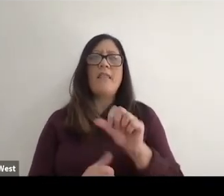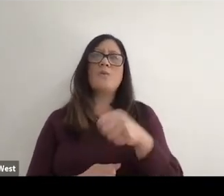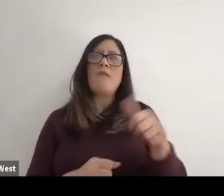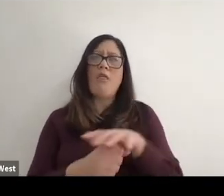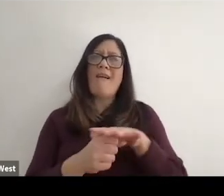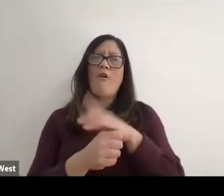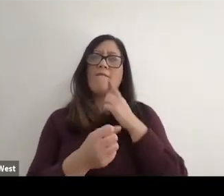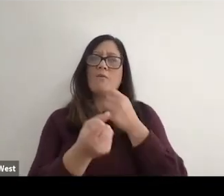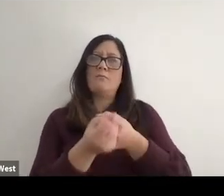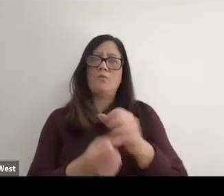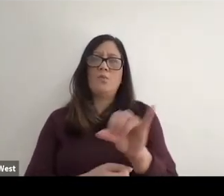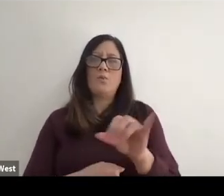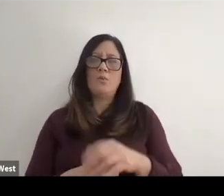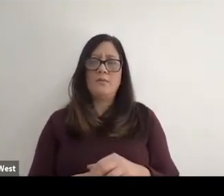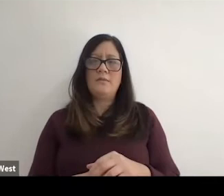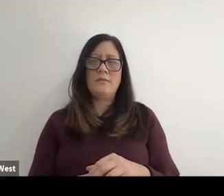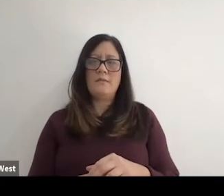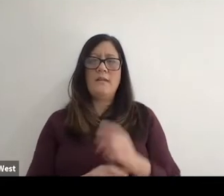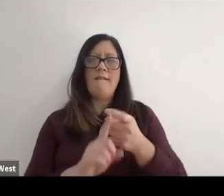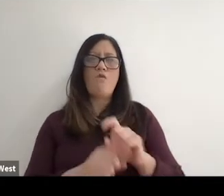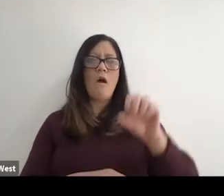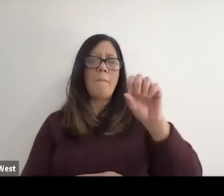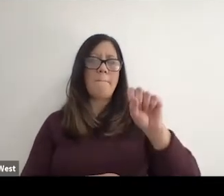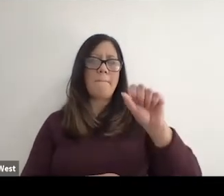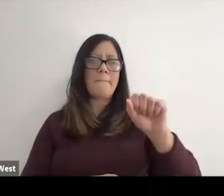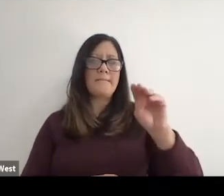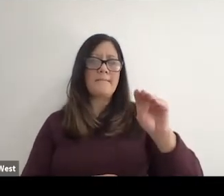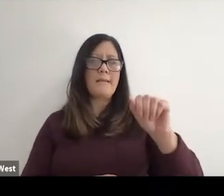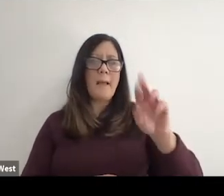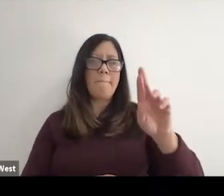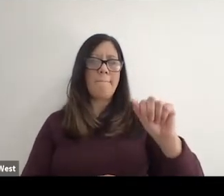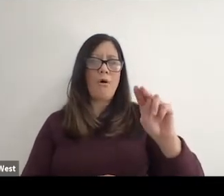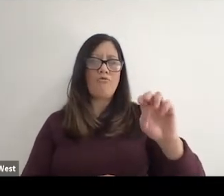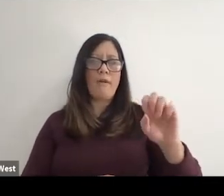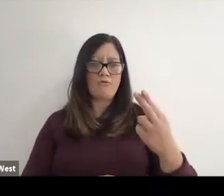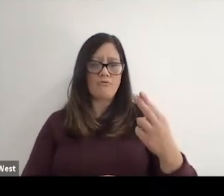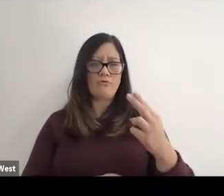Area of support from summer range and also that continued with Jack